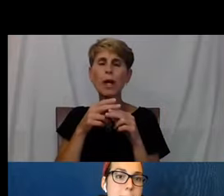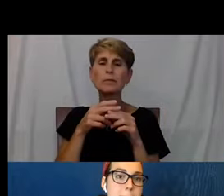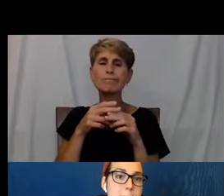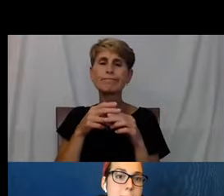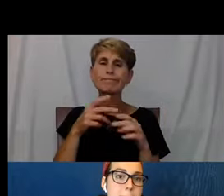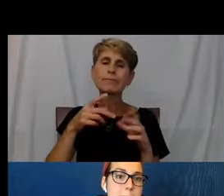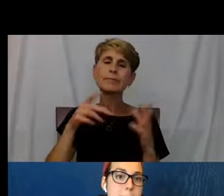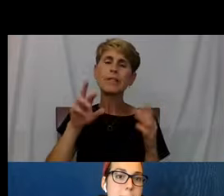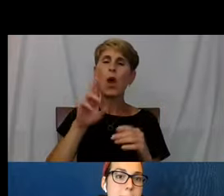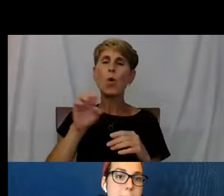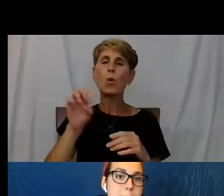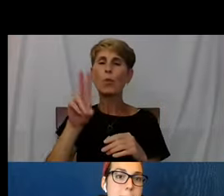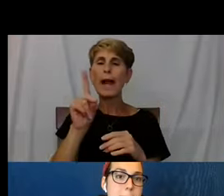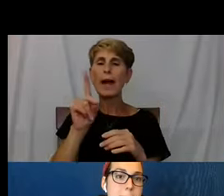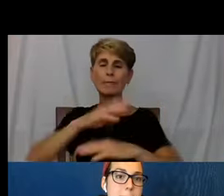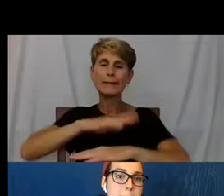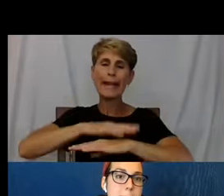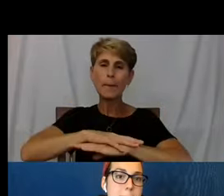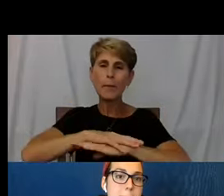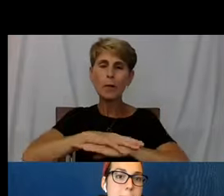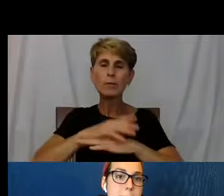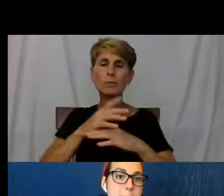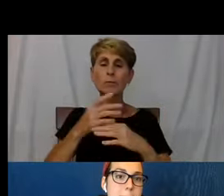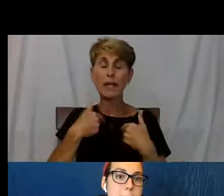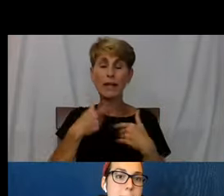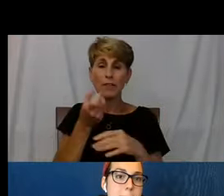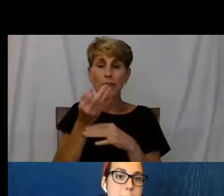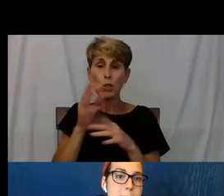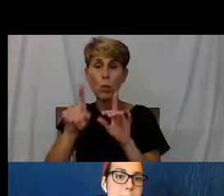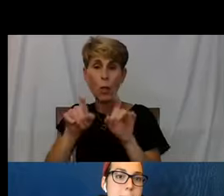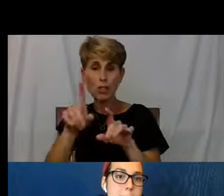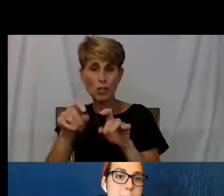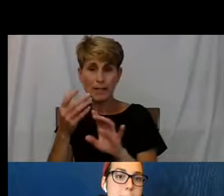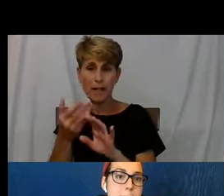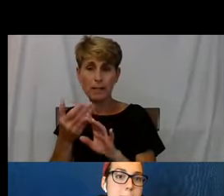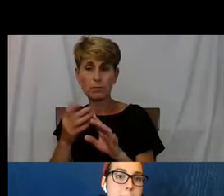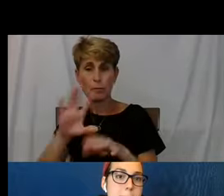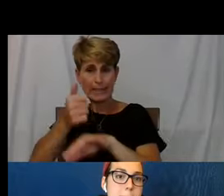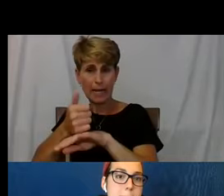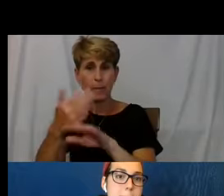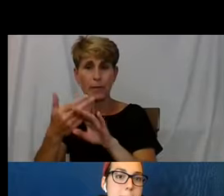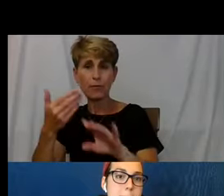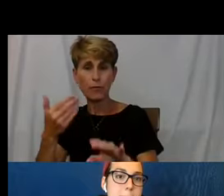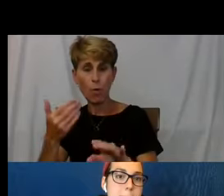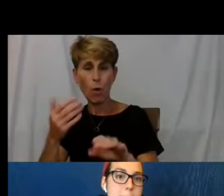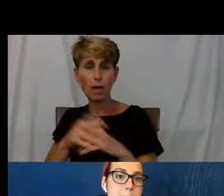that we had prepared beforehand. And then there's been a lot of great questions